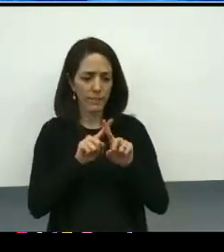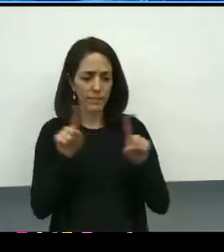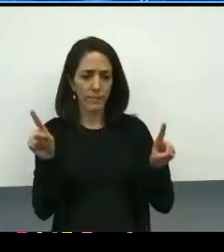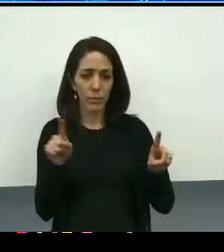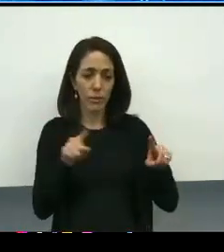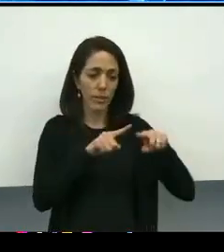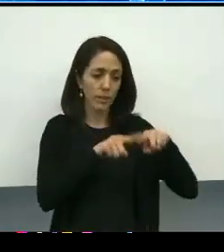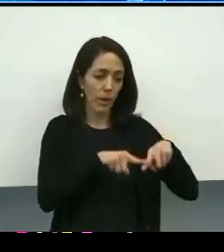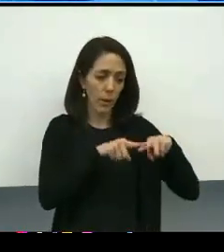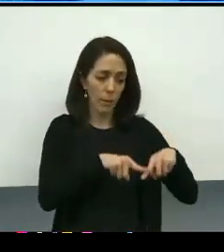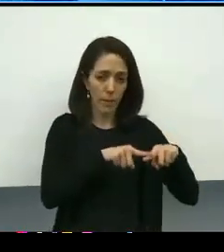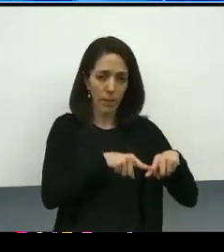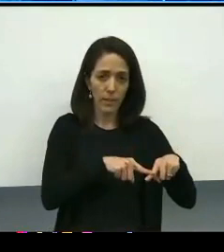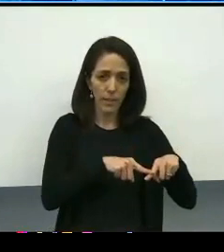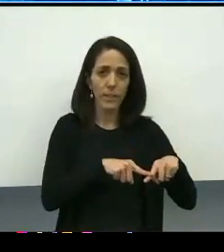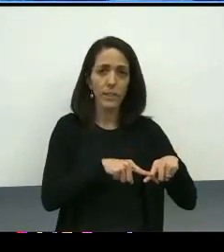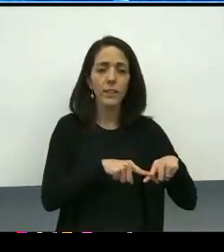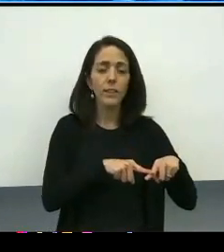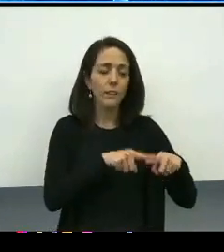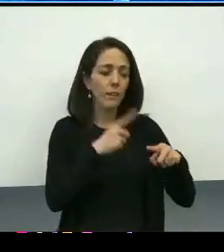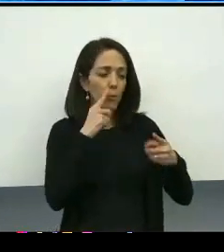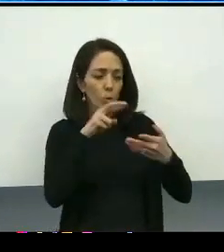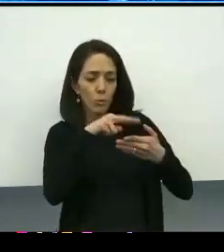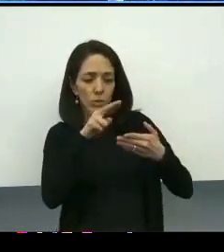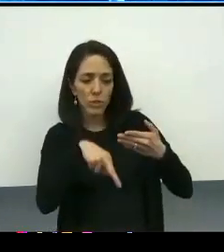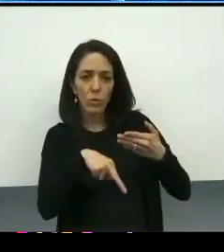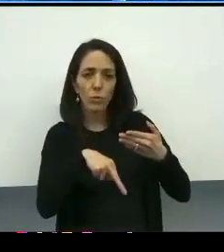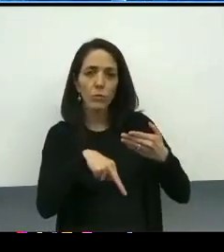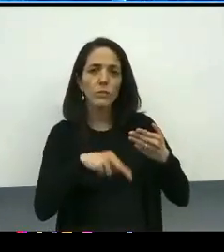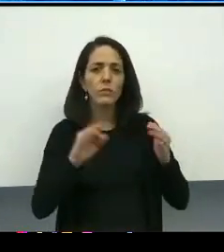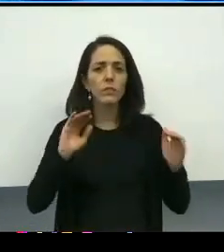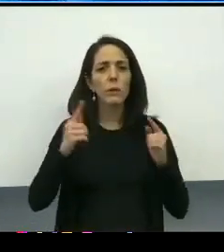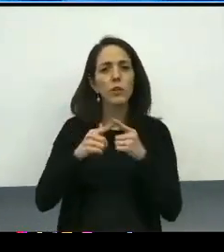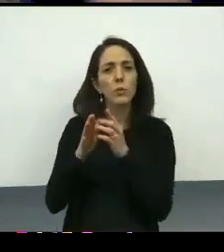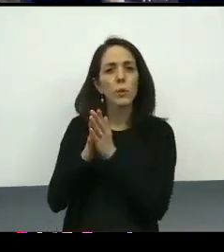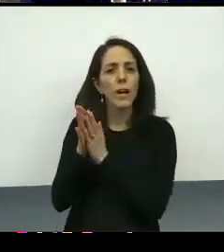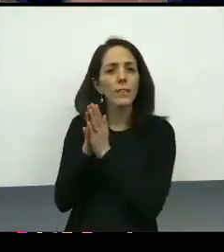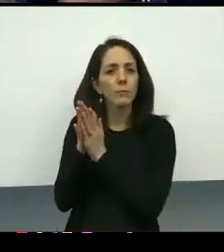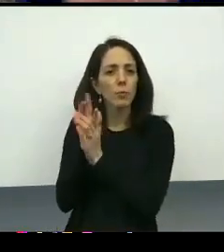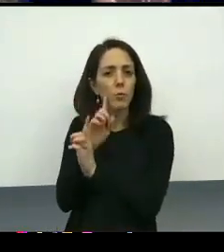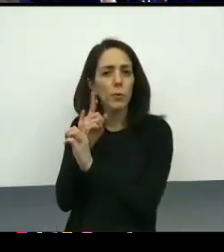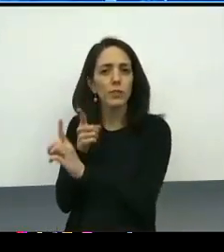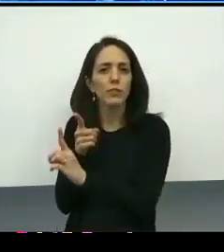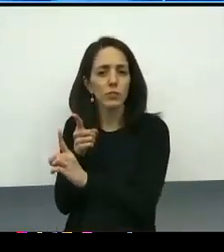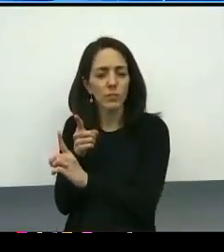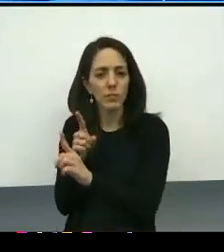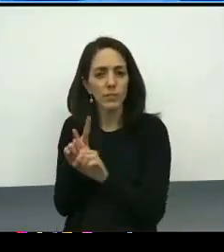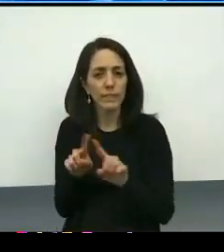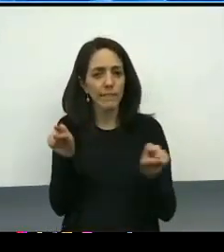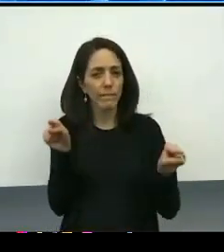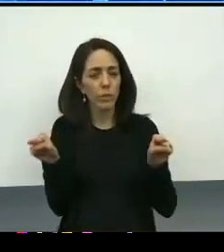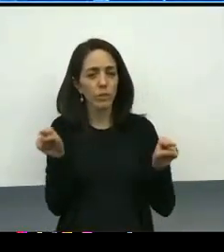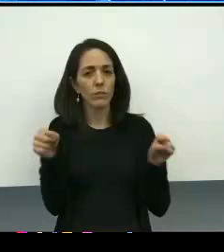for outcomes versus aspirations. We want to be able to create outcomes